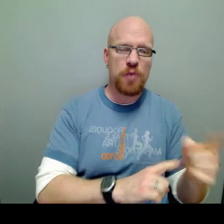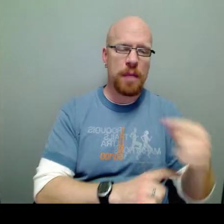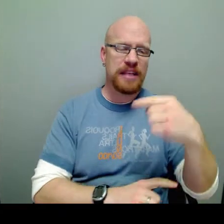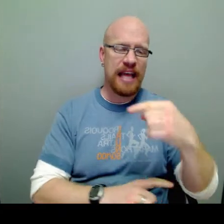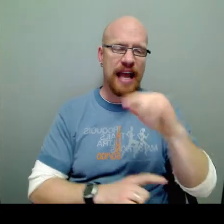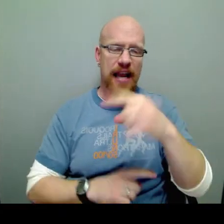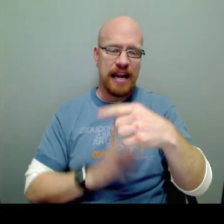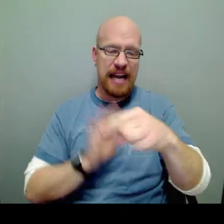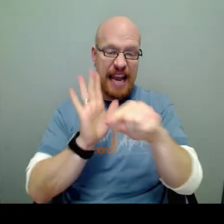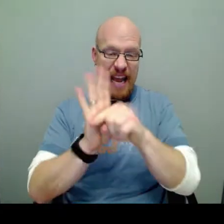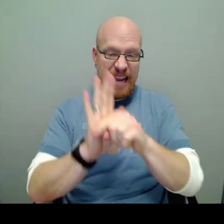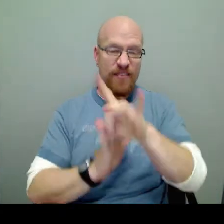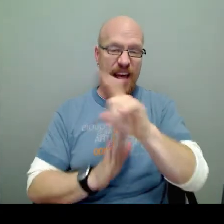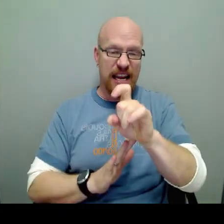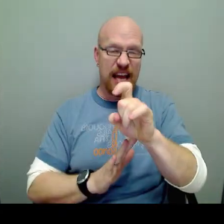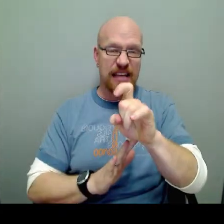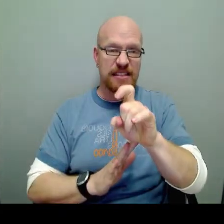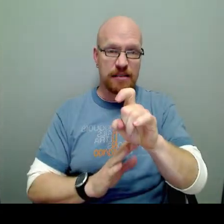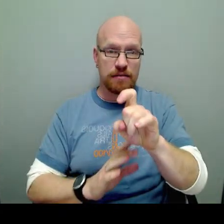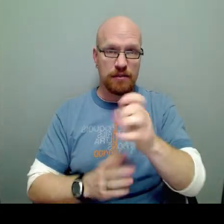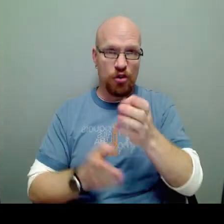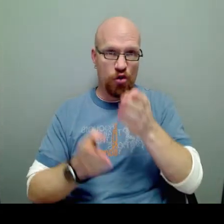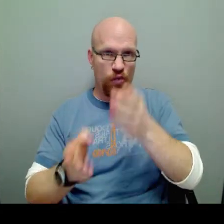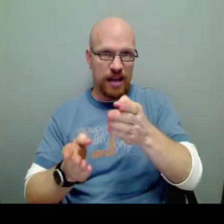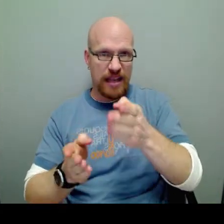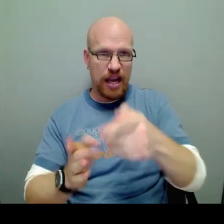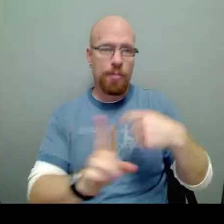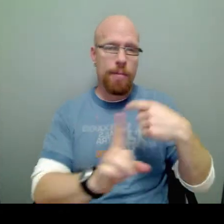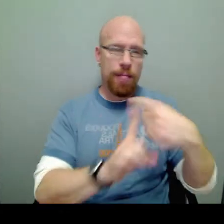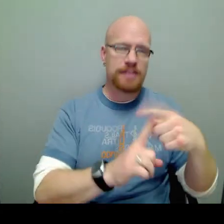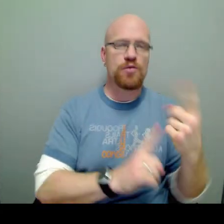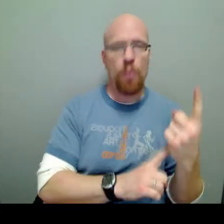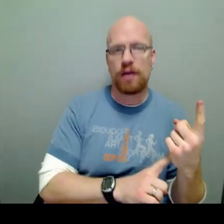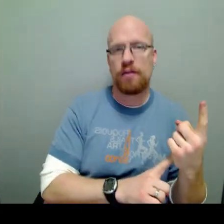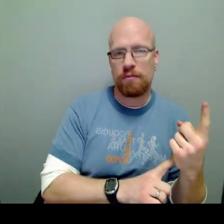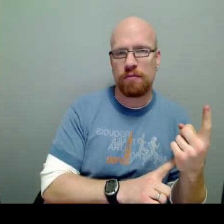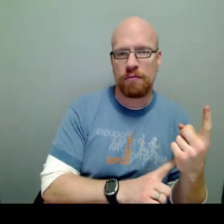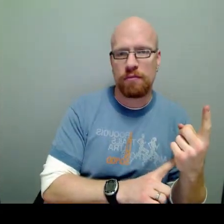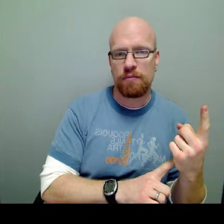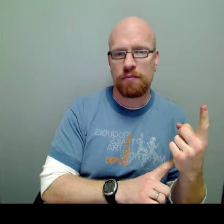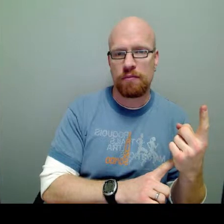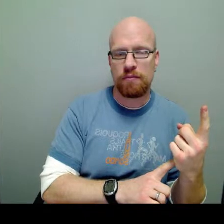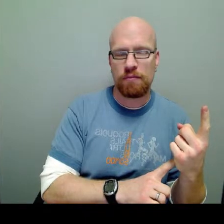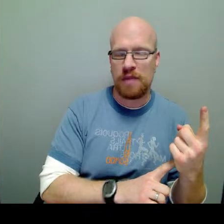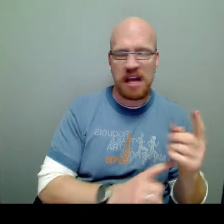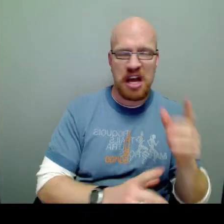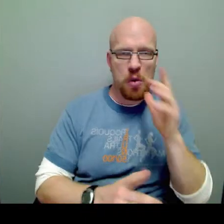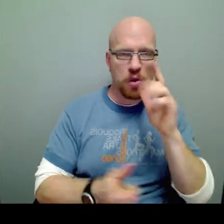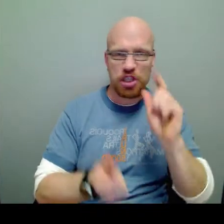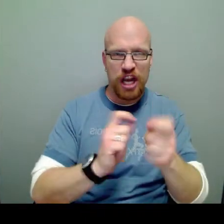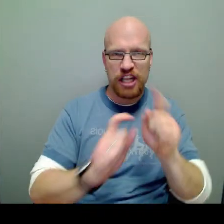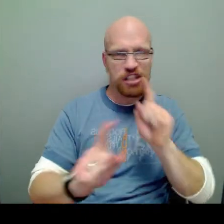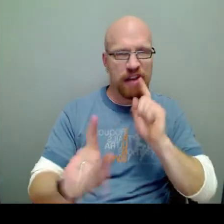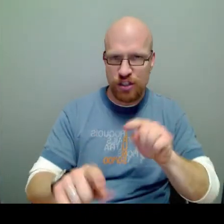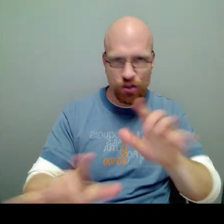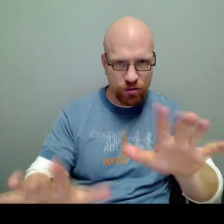So I put the negative 8X right there plus 1. It wouldn't change the answer.